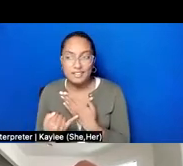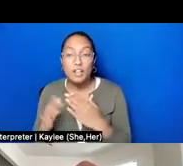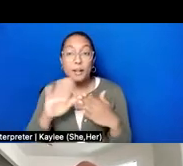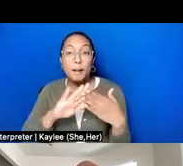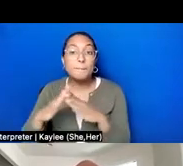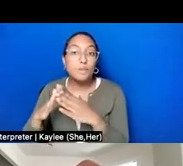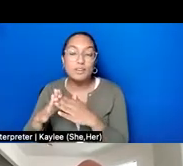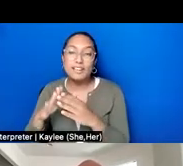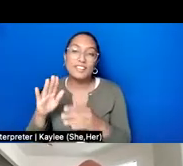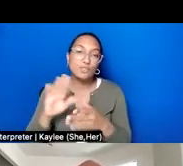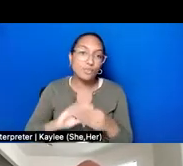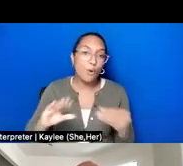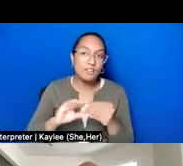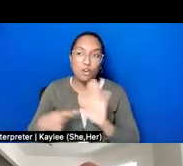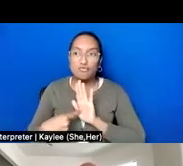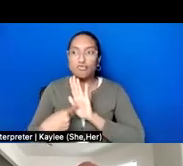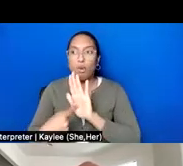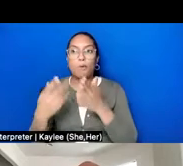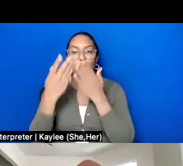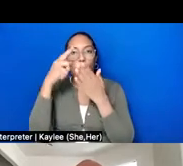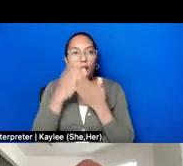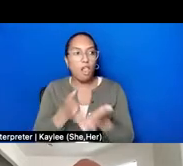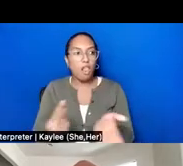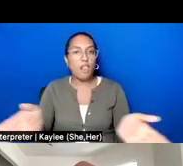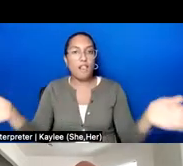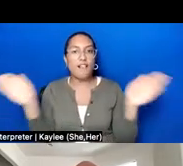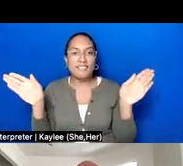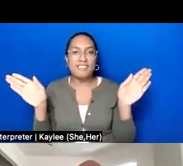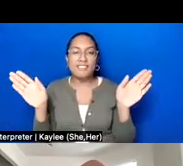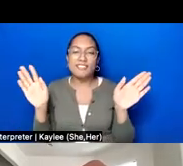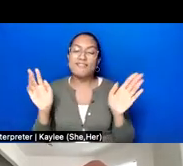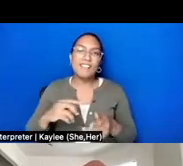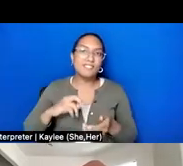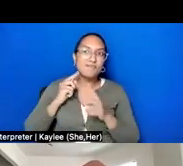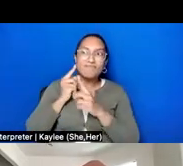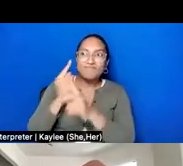in the broader narrative, and that's what archiving and collecting these stories does.